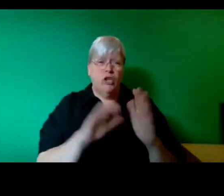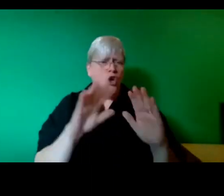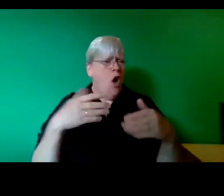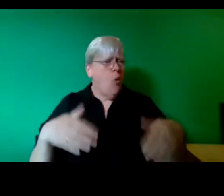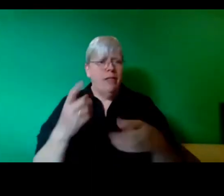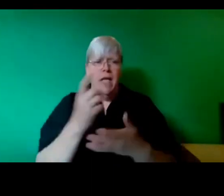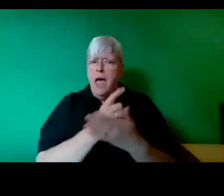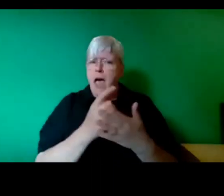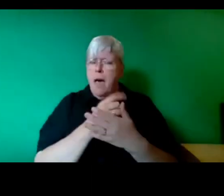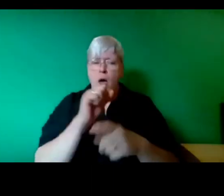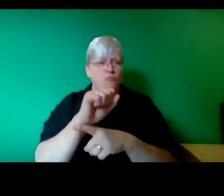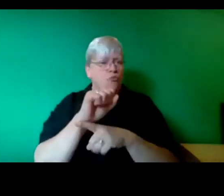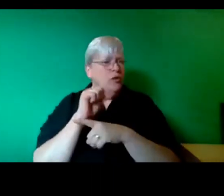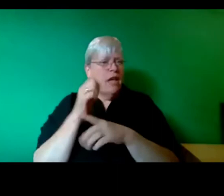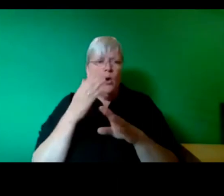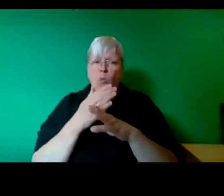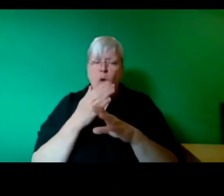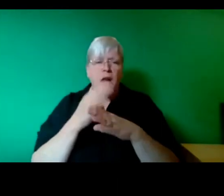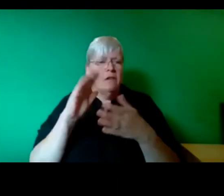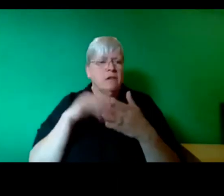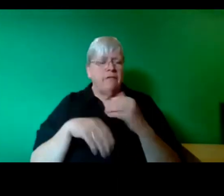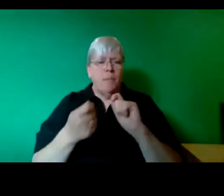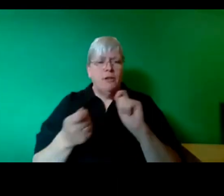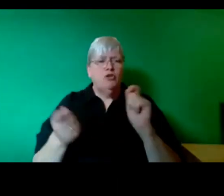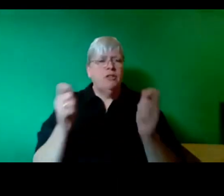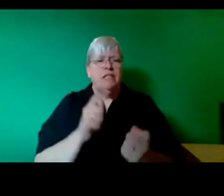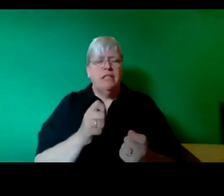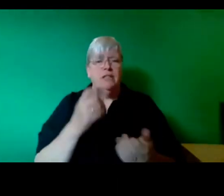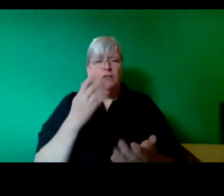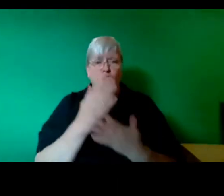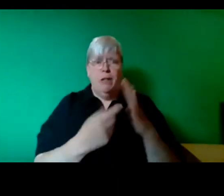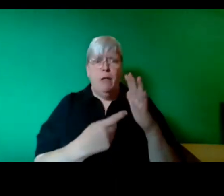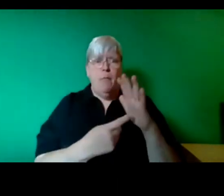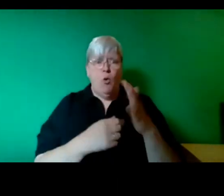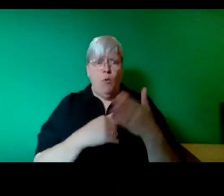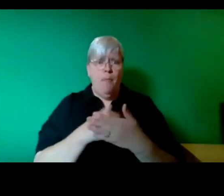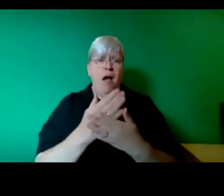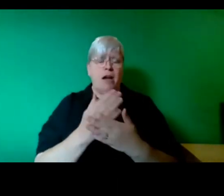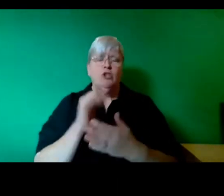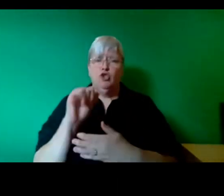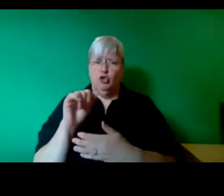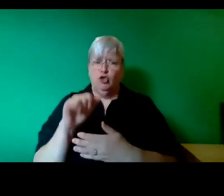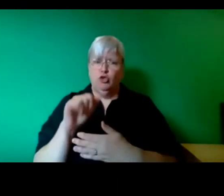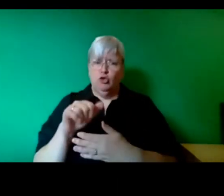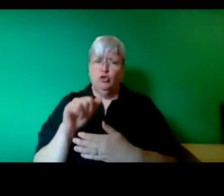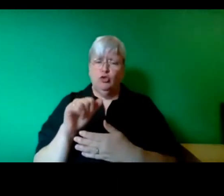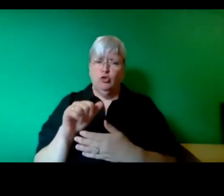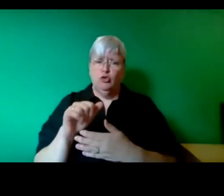from a transition. That's a very important concept just transition, and we applaud